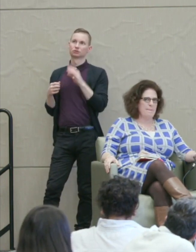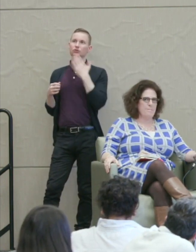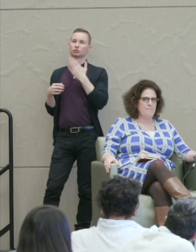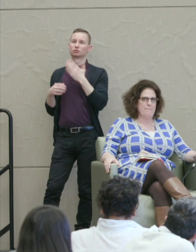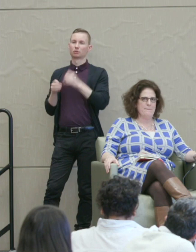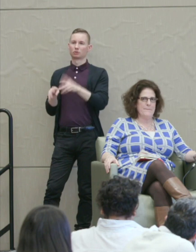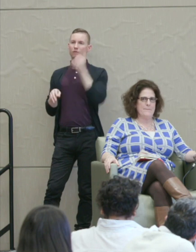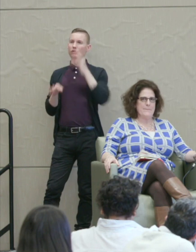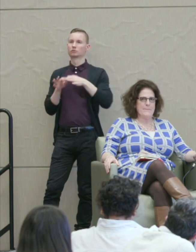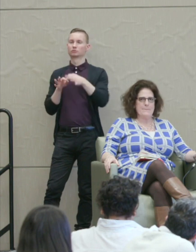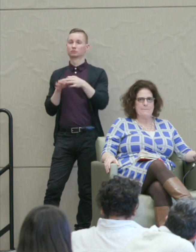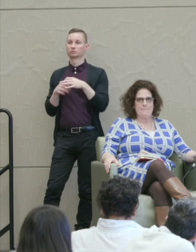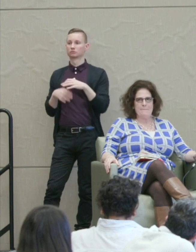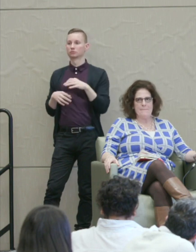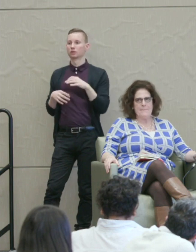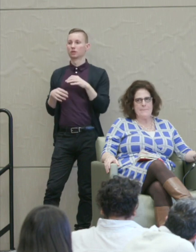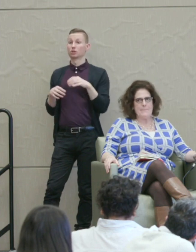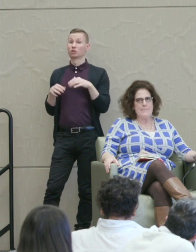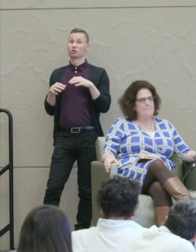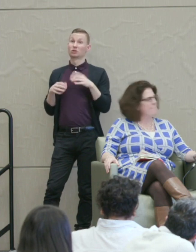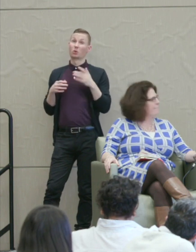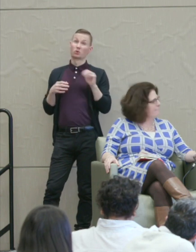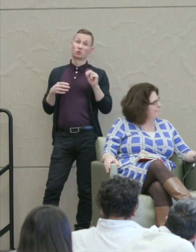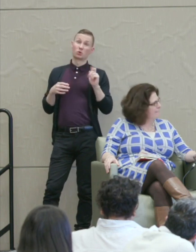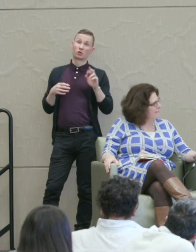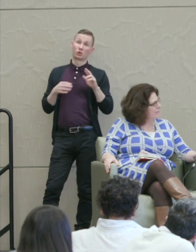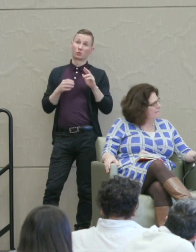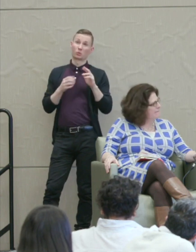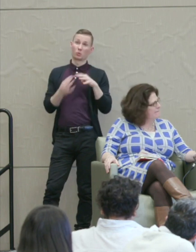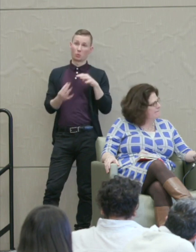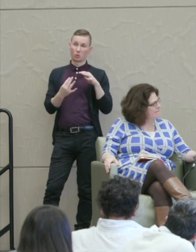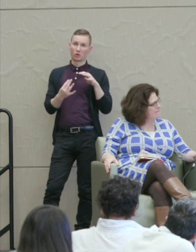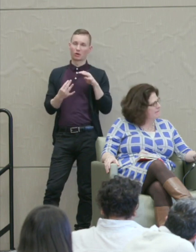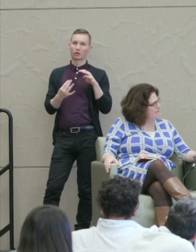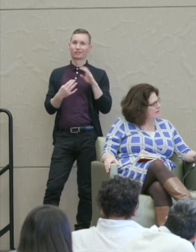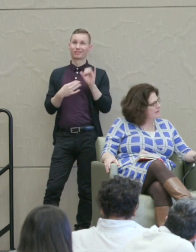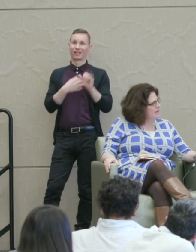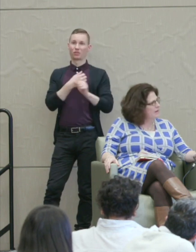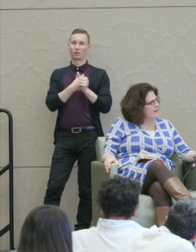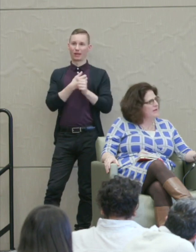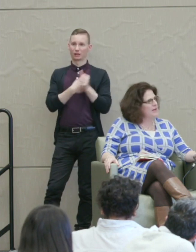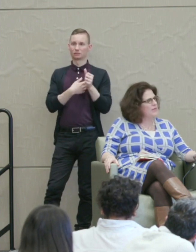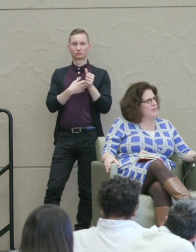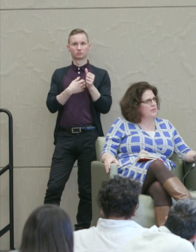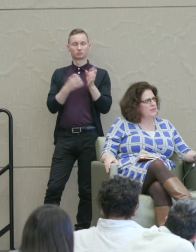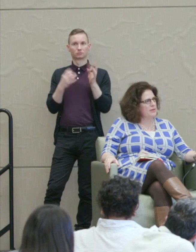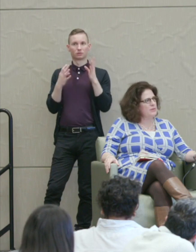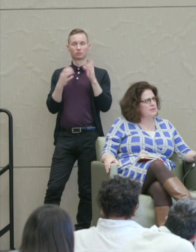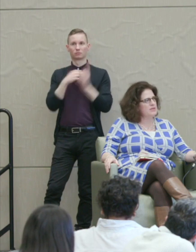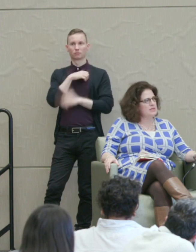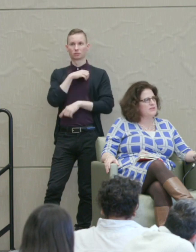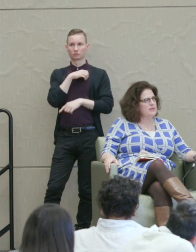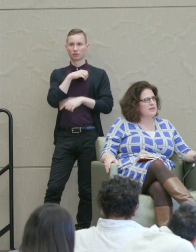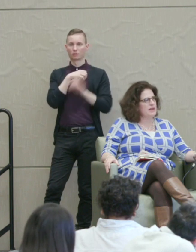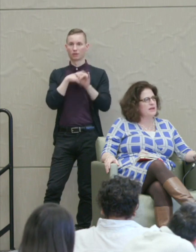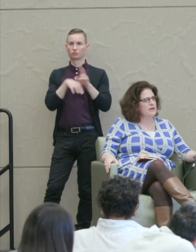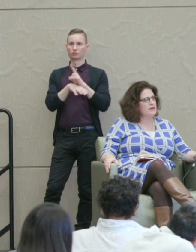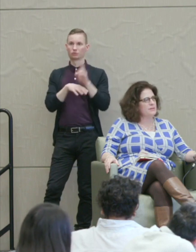And in the case of nuclear war, I guess it was the threat of a very terrible punishment that was used as deterrence.